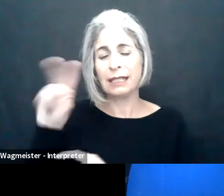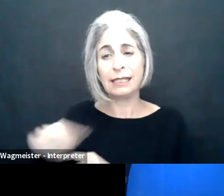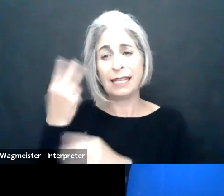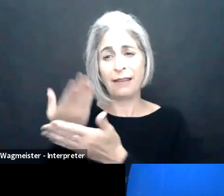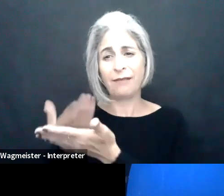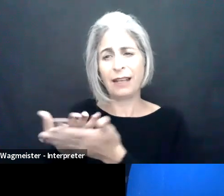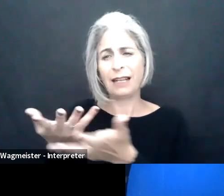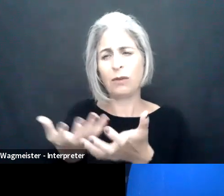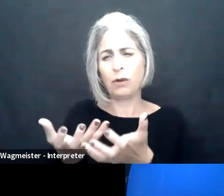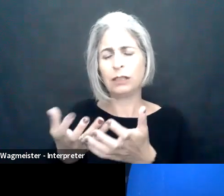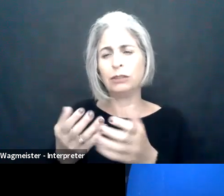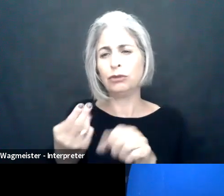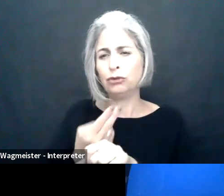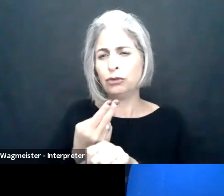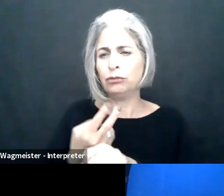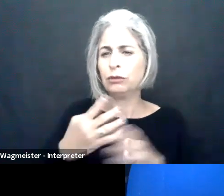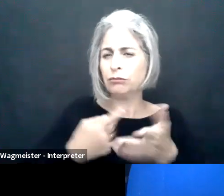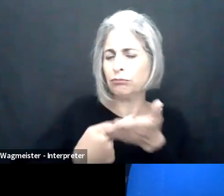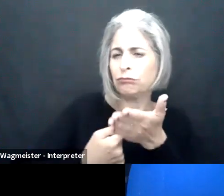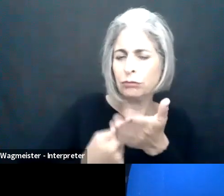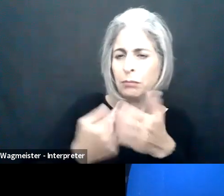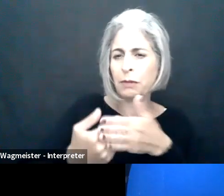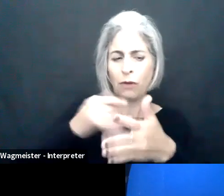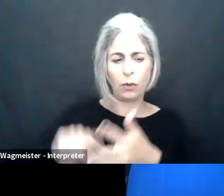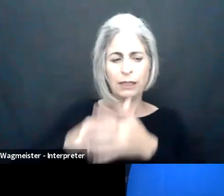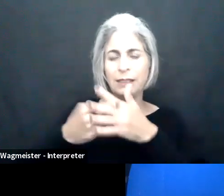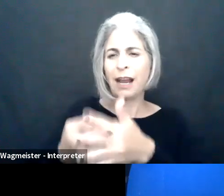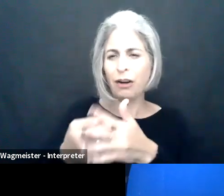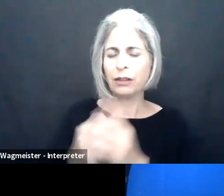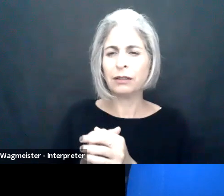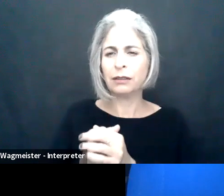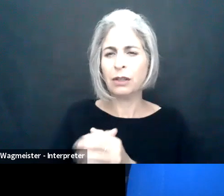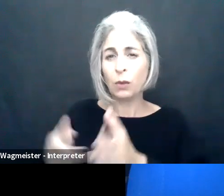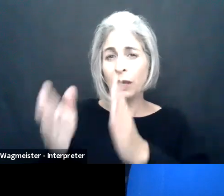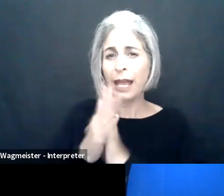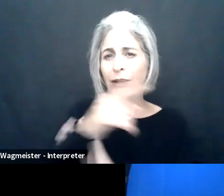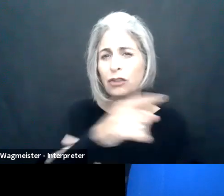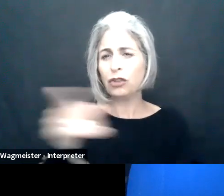And 5% are unfavorable and about 25% are not sure. The certain fact that I wanted to